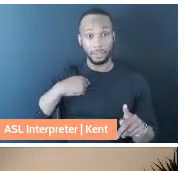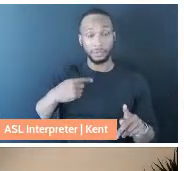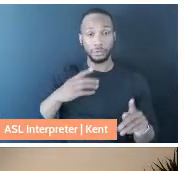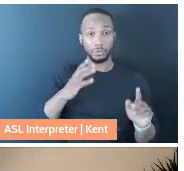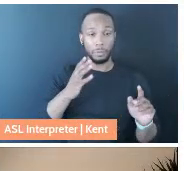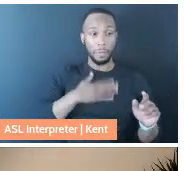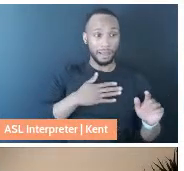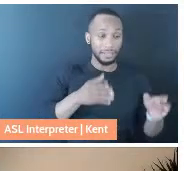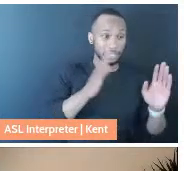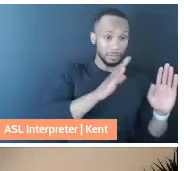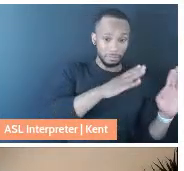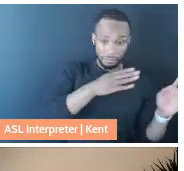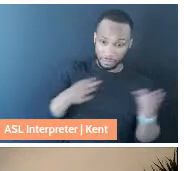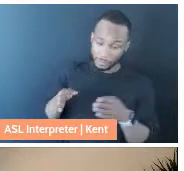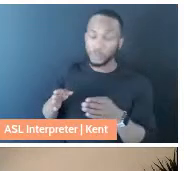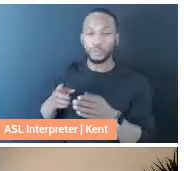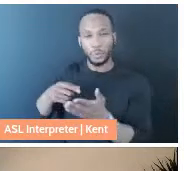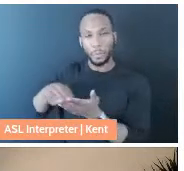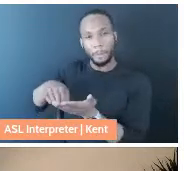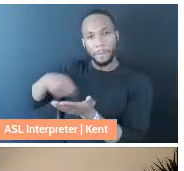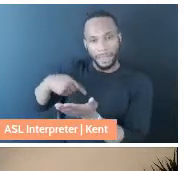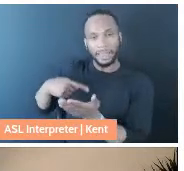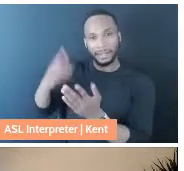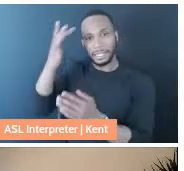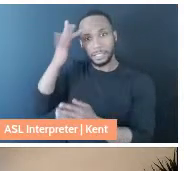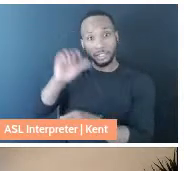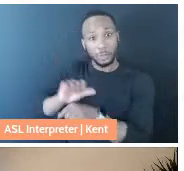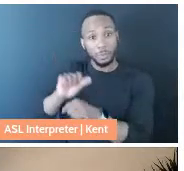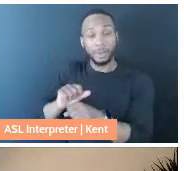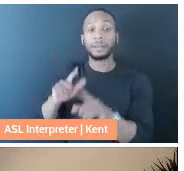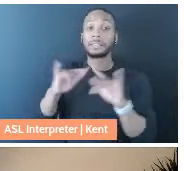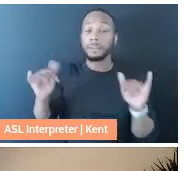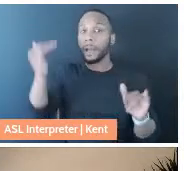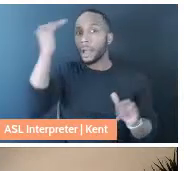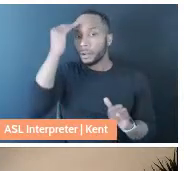to paid intellectual work, while I also know that my mom is getting kind, compassionate,